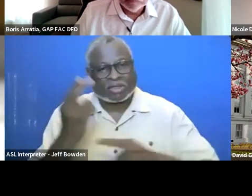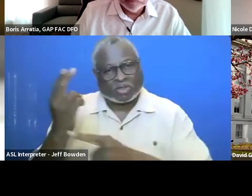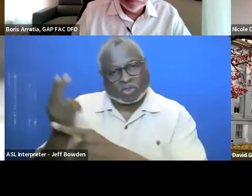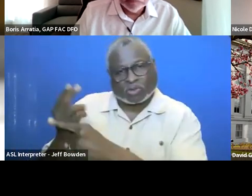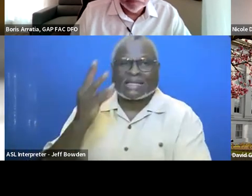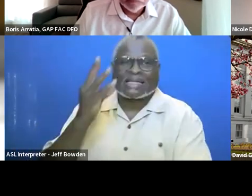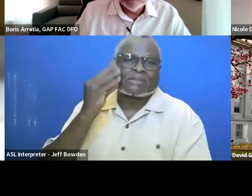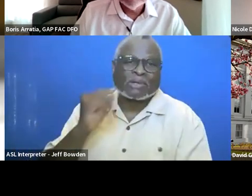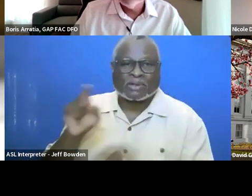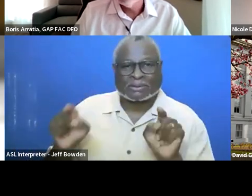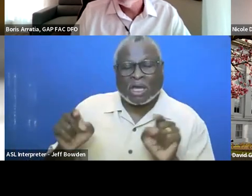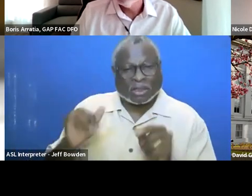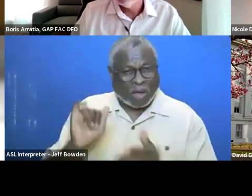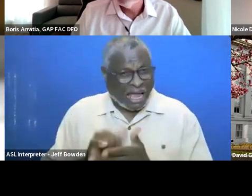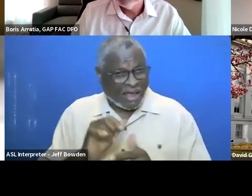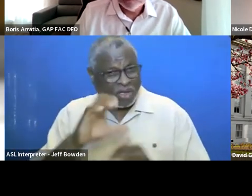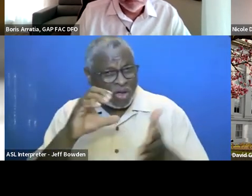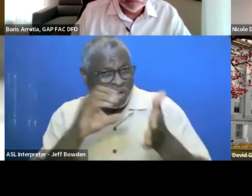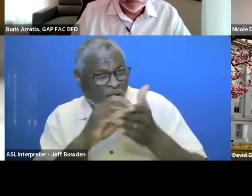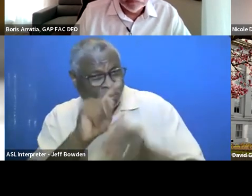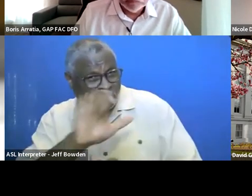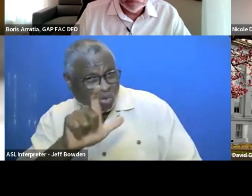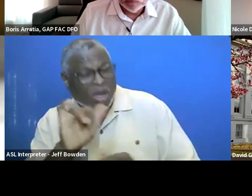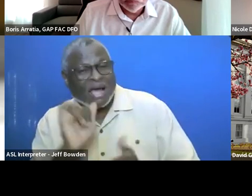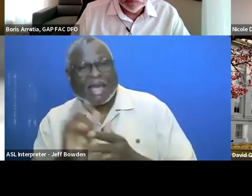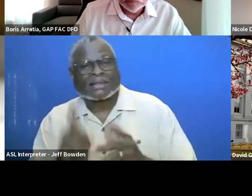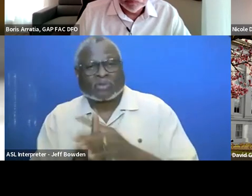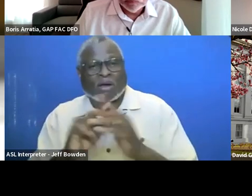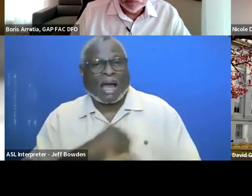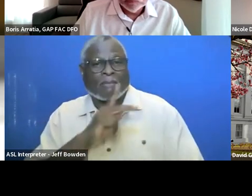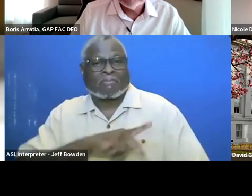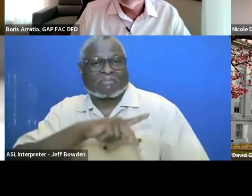Like when I have a Clause Tool software built, that came out of my personal experiences